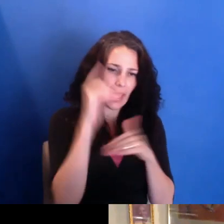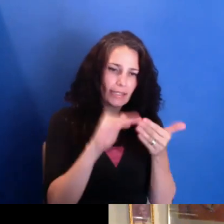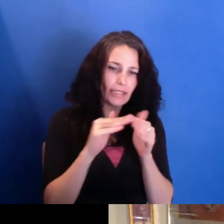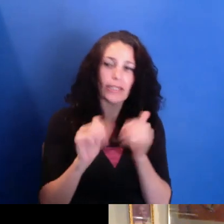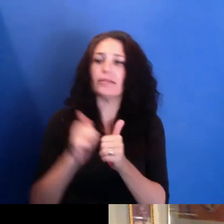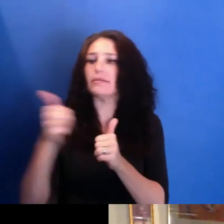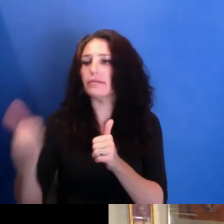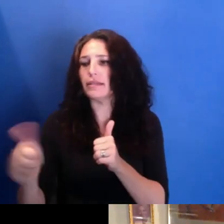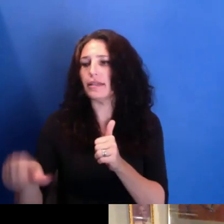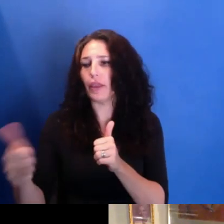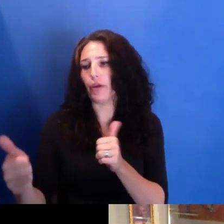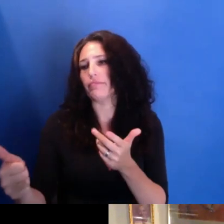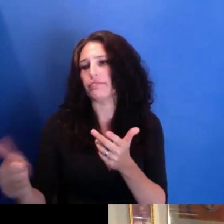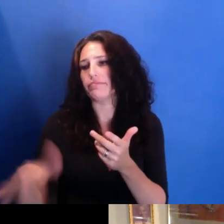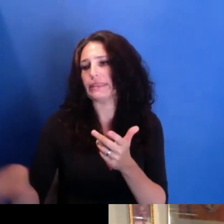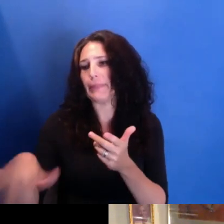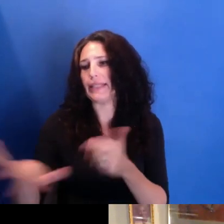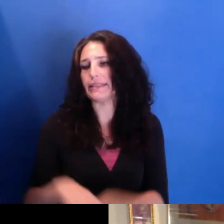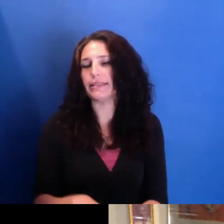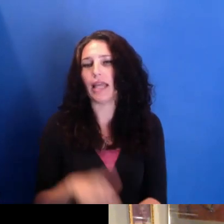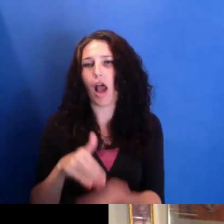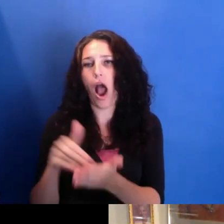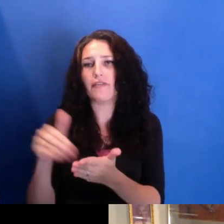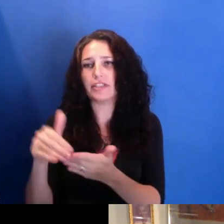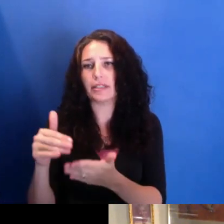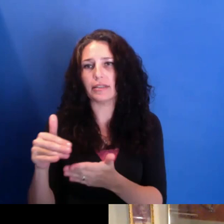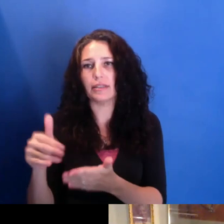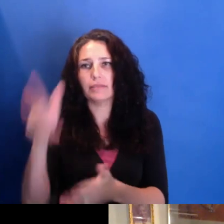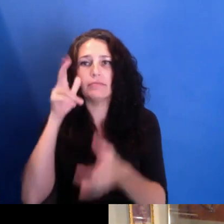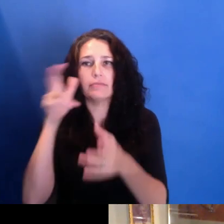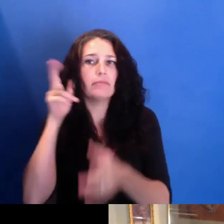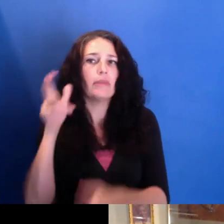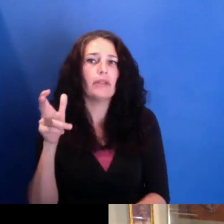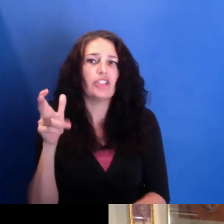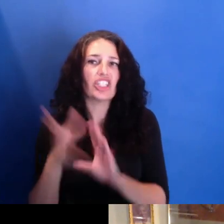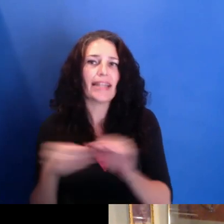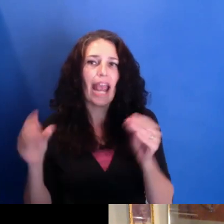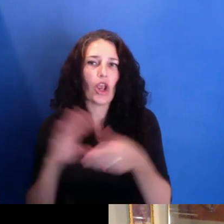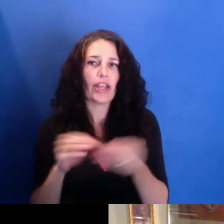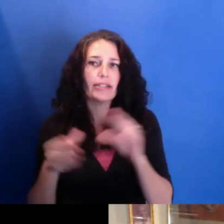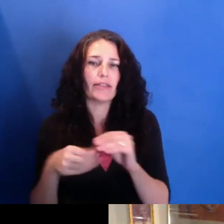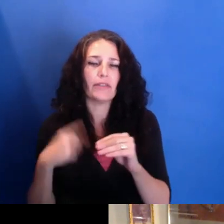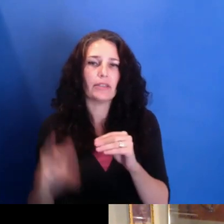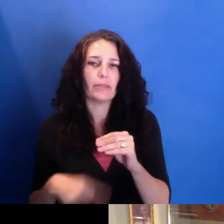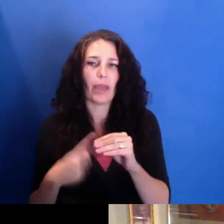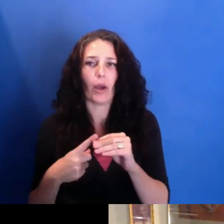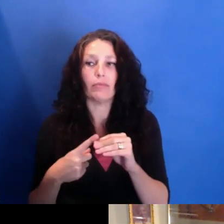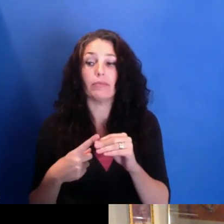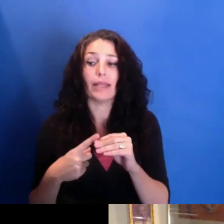And, you know, so often you're hearing just narratives of the places that, you know--